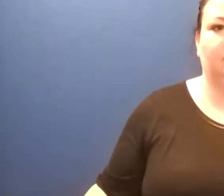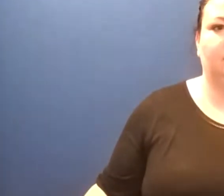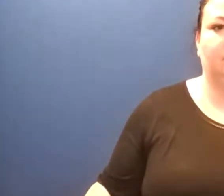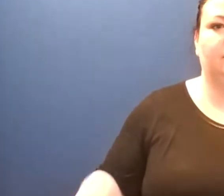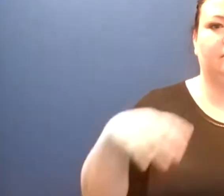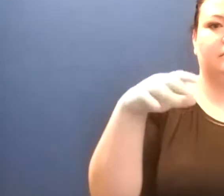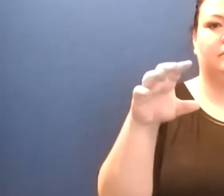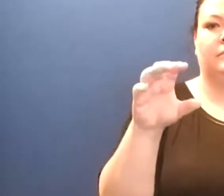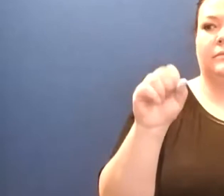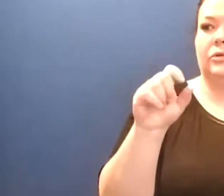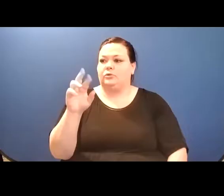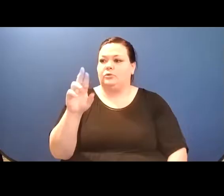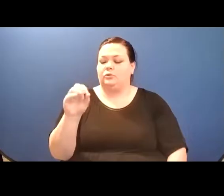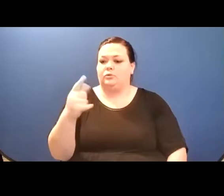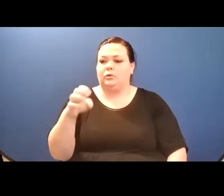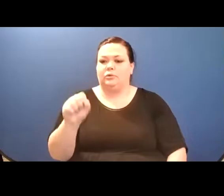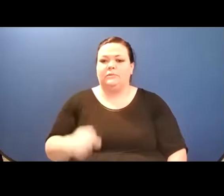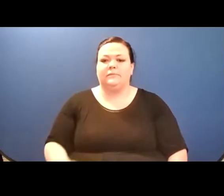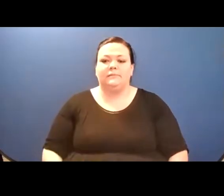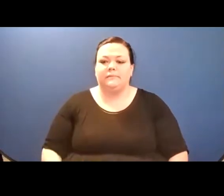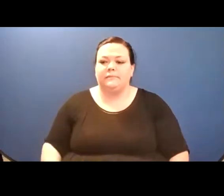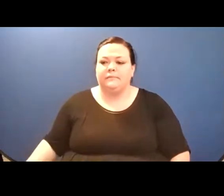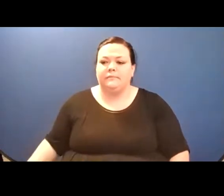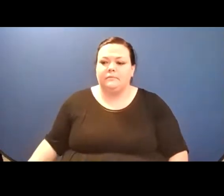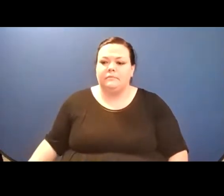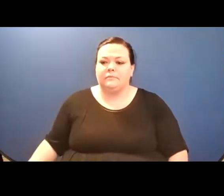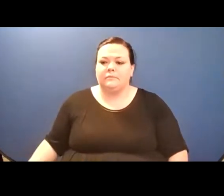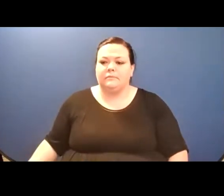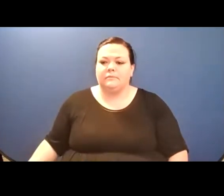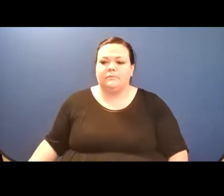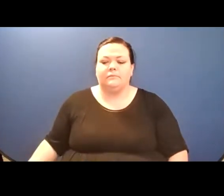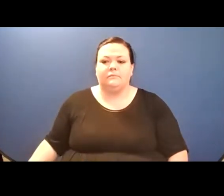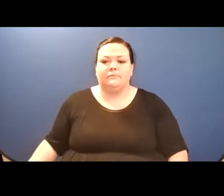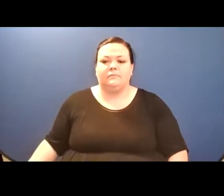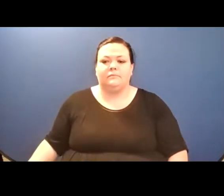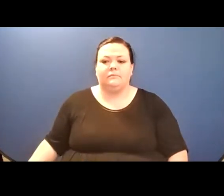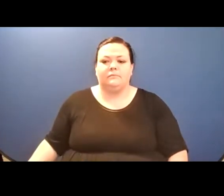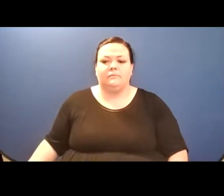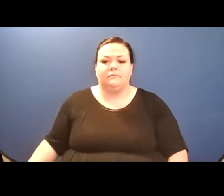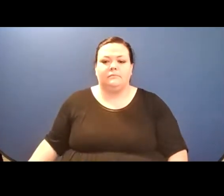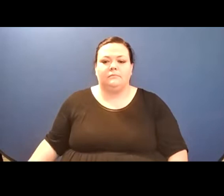fashionable or "normal" enough to be accepted at school. You can't even be yourself around your